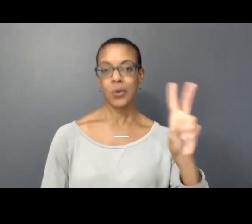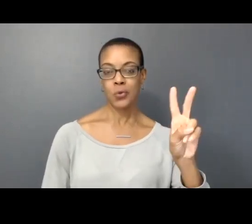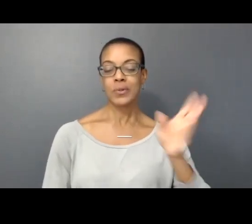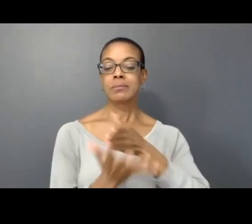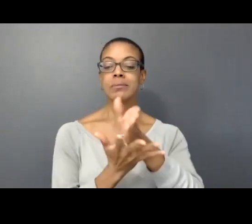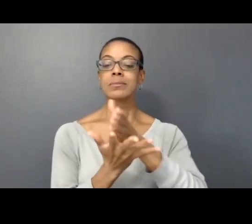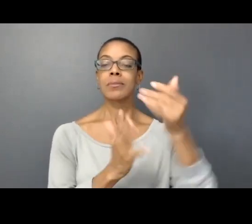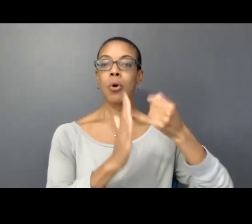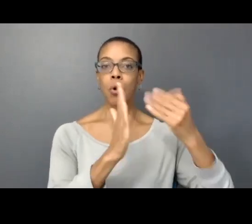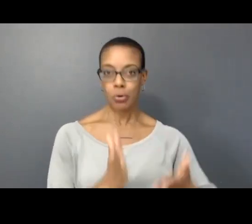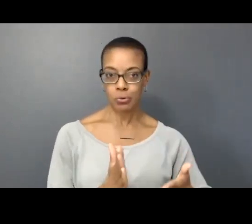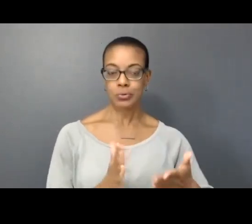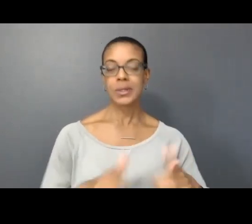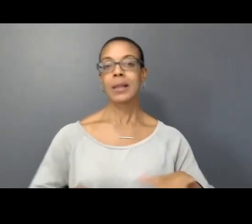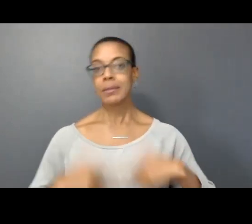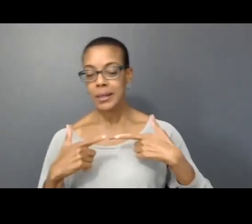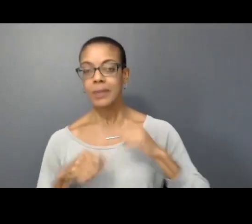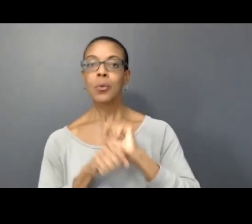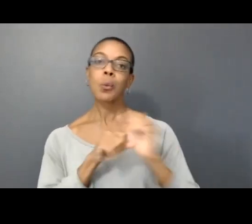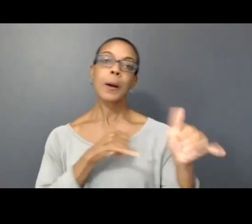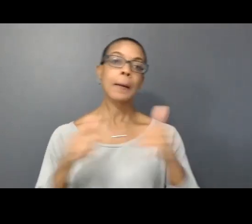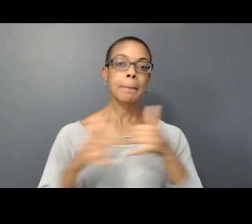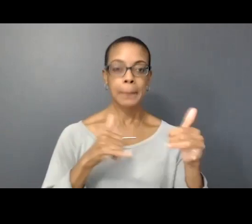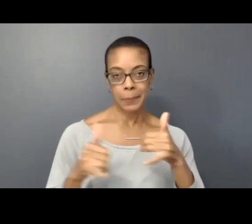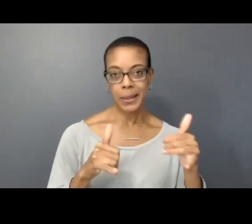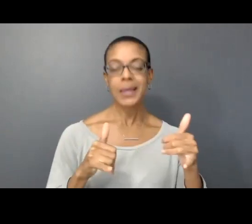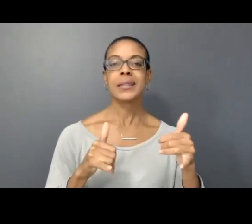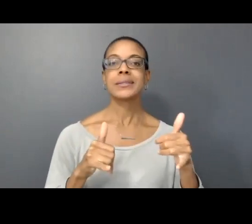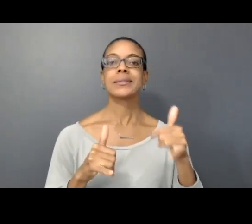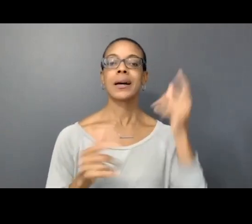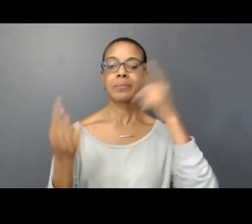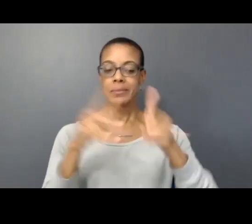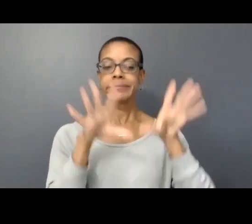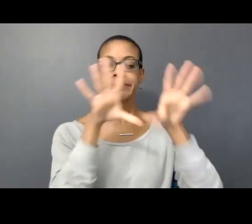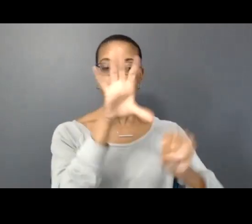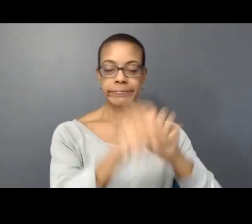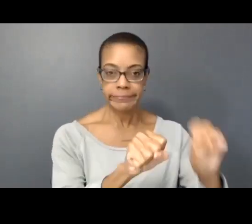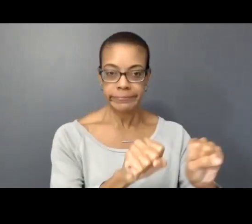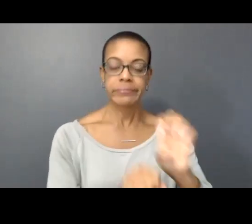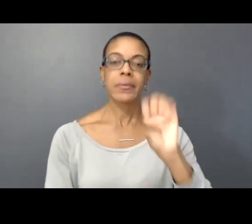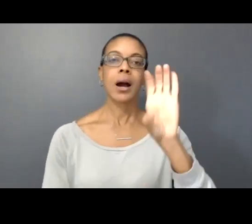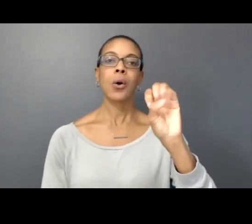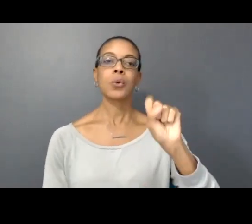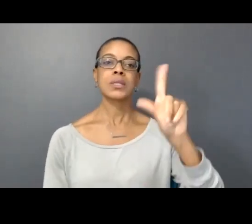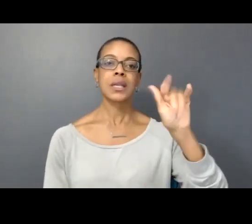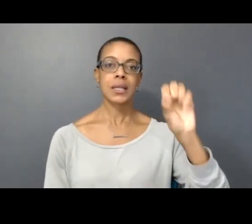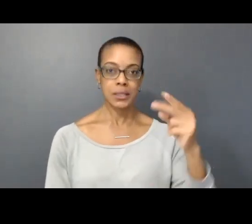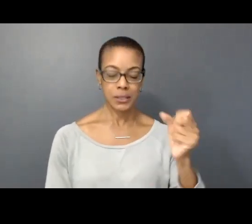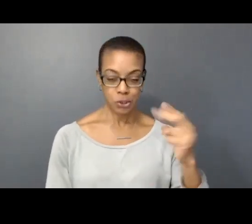lives works and plays on the unceded territories of the Coast Salish people including the Musqueam, Squamish and Tsleil-Waututh nations.